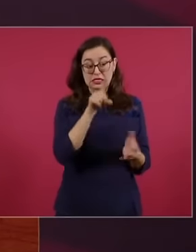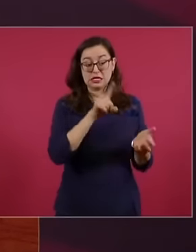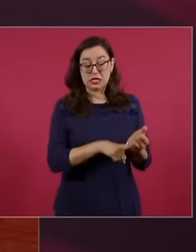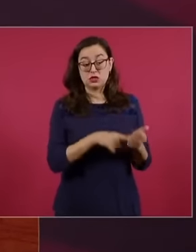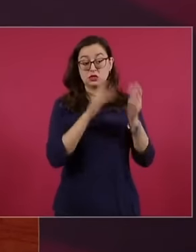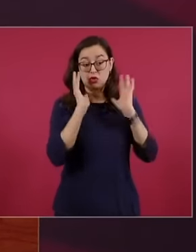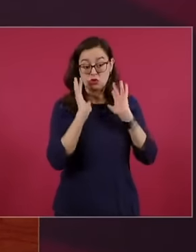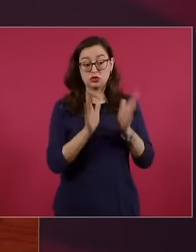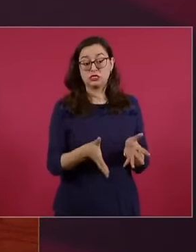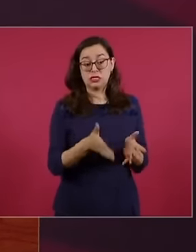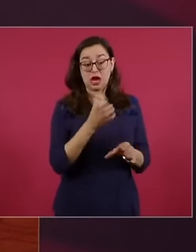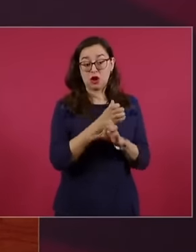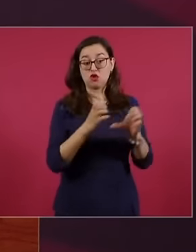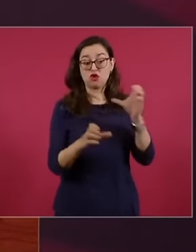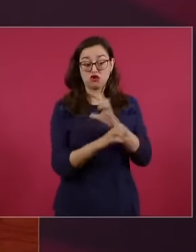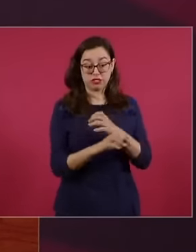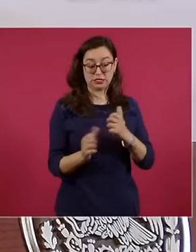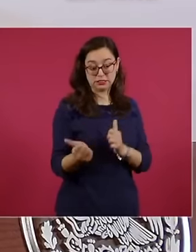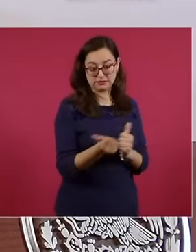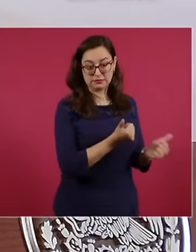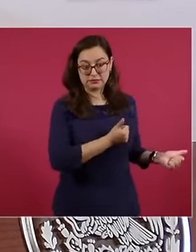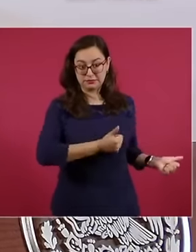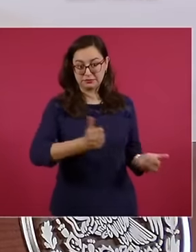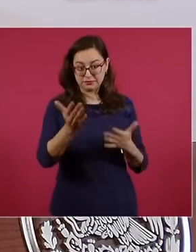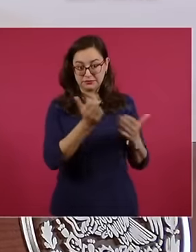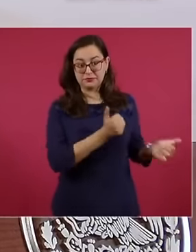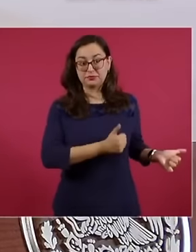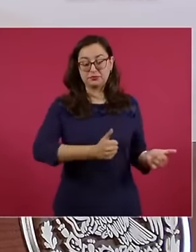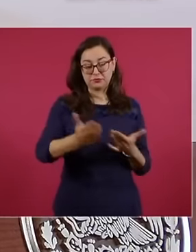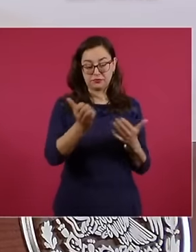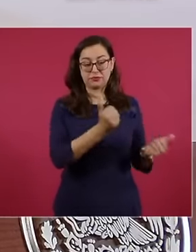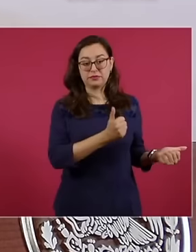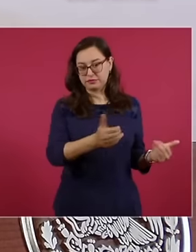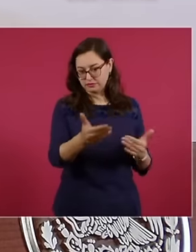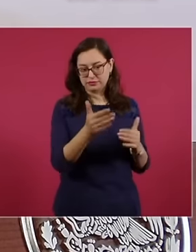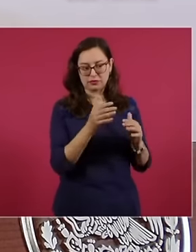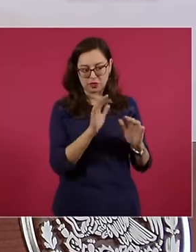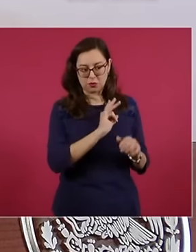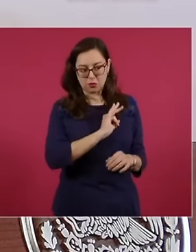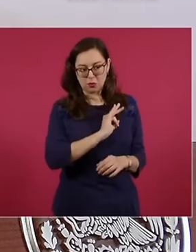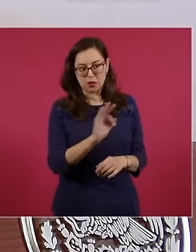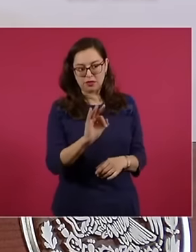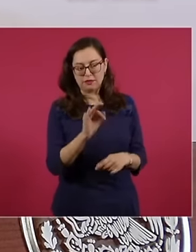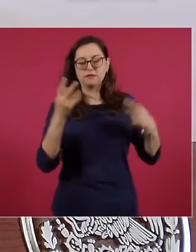the Roberto Ayala terminal, we have been doing this since December of last year with